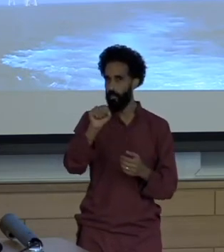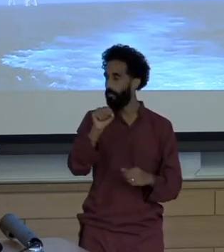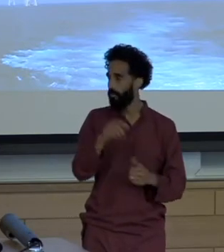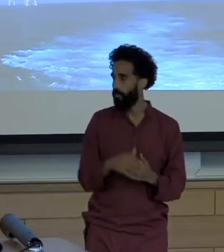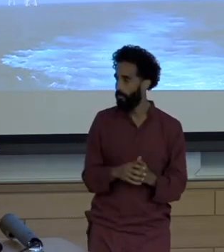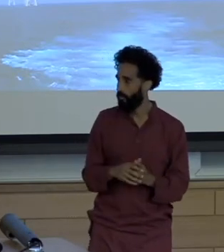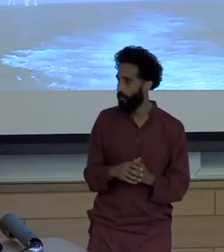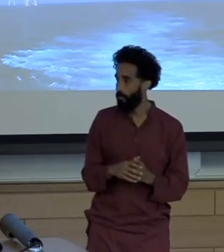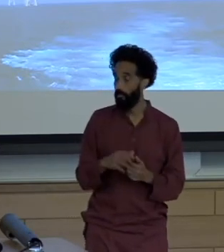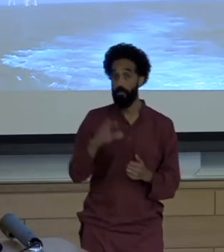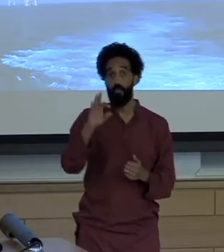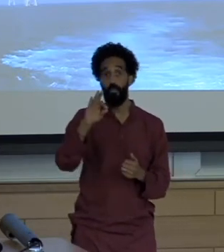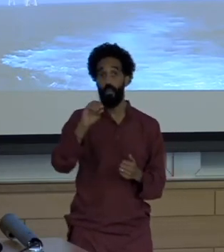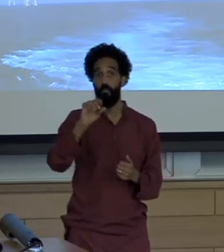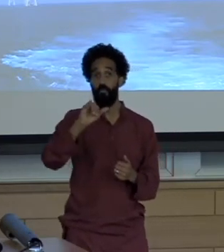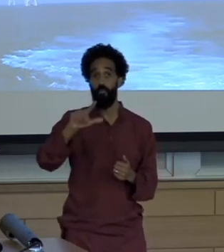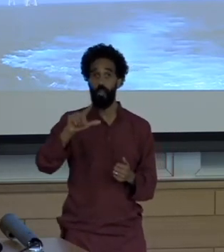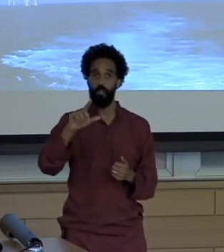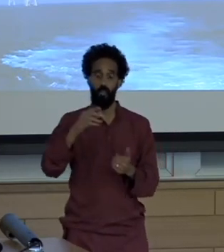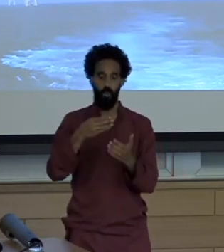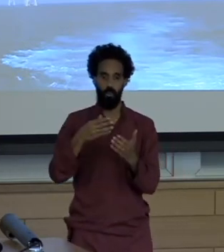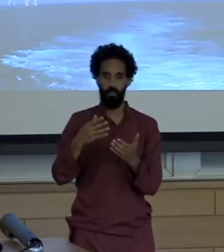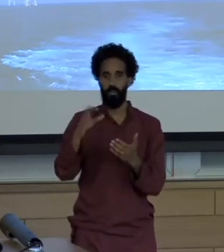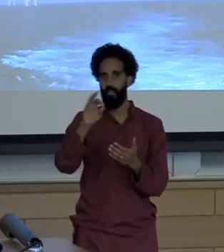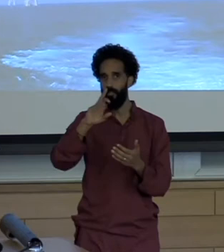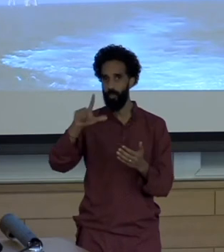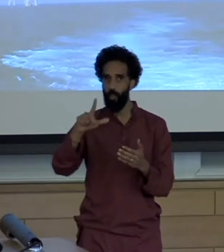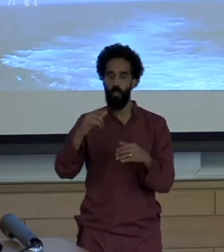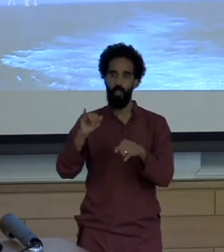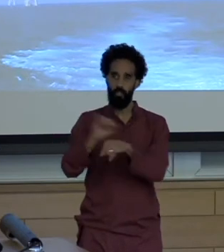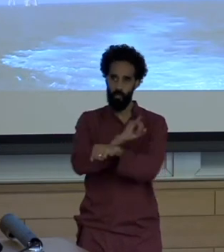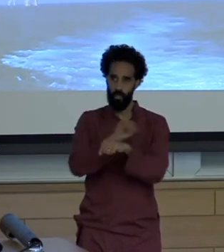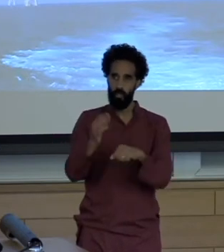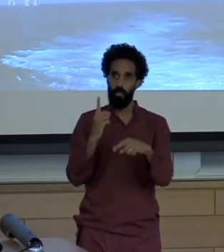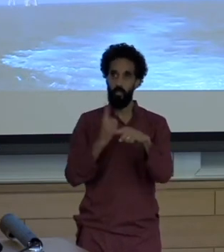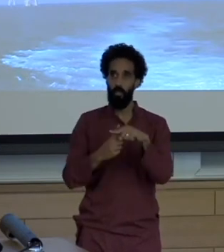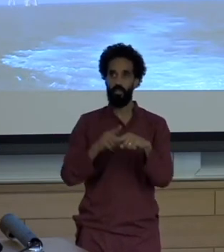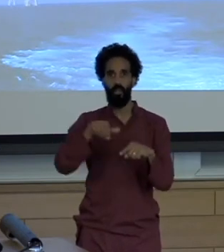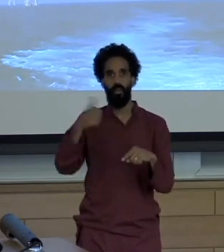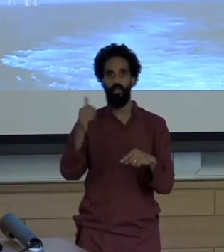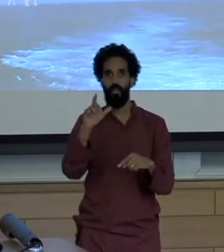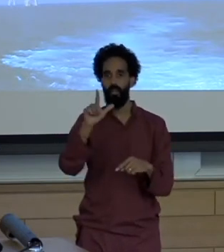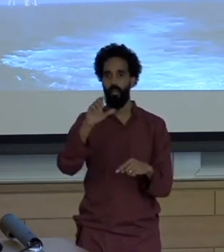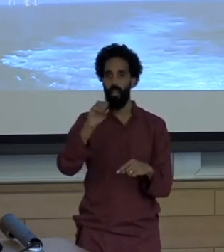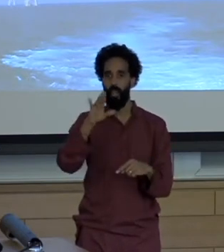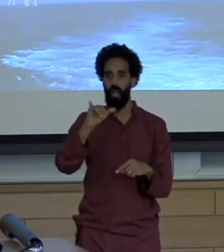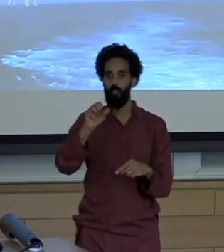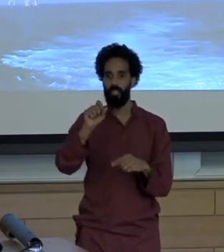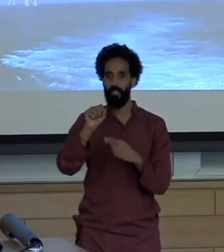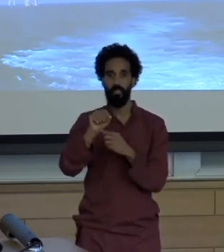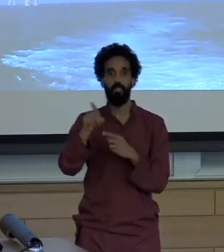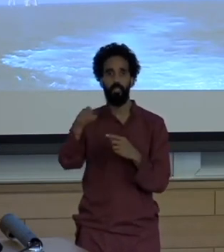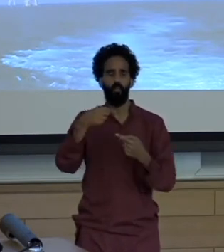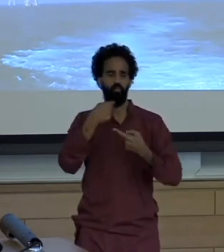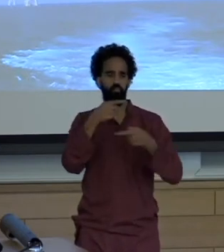Coal lobbyists have for decades used the news media to decry alternative and clean energy and as impractical